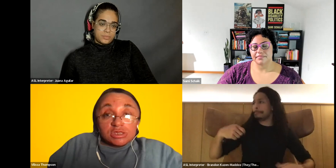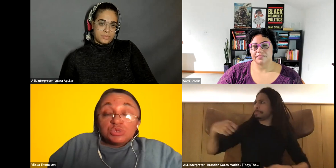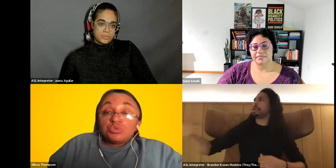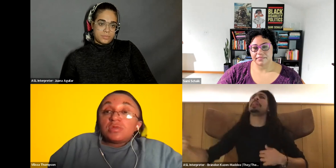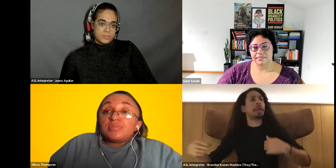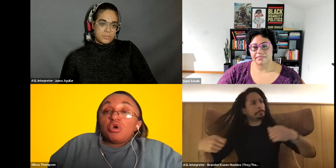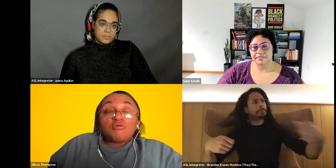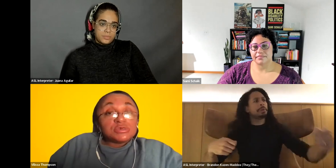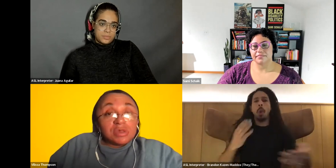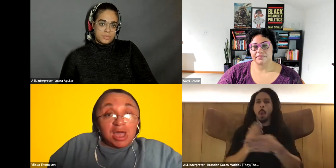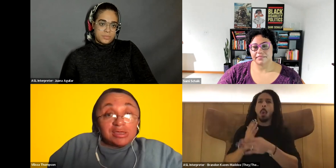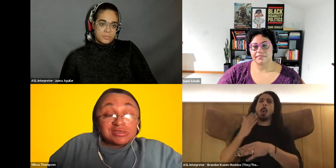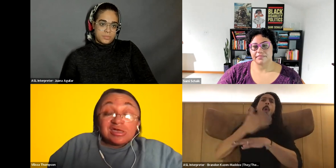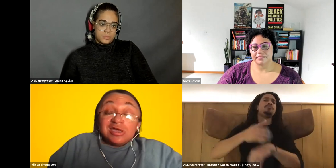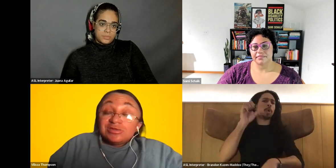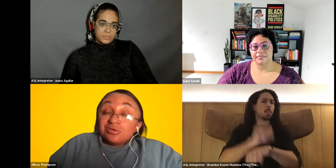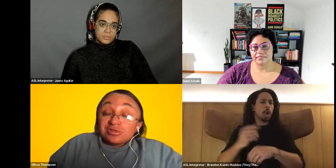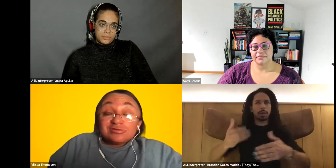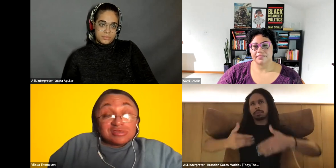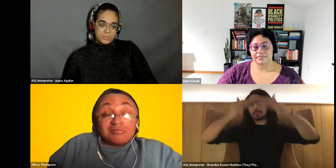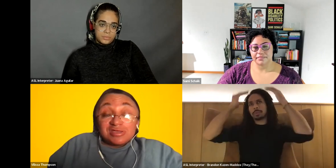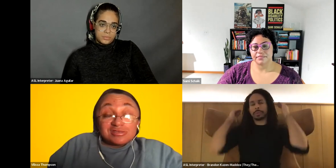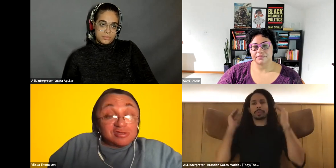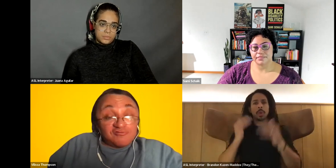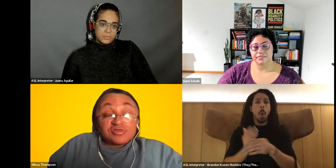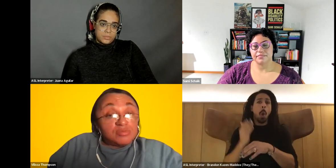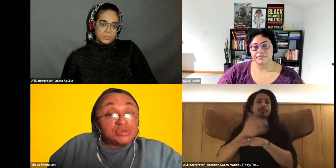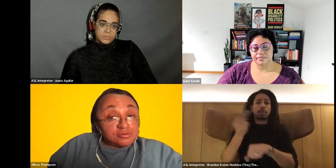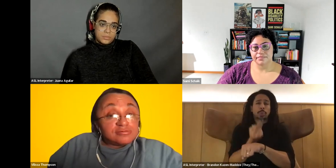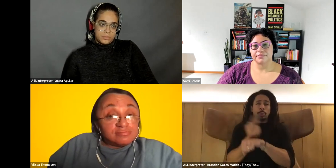Vilissa Thompson: You want to be over utilized, and you go into some way you suffer some abuse